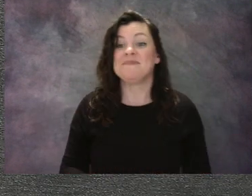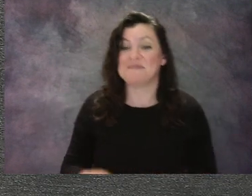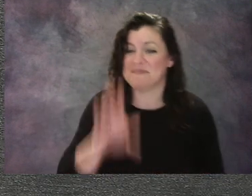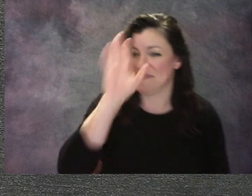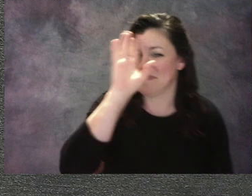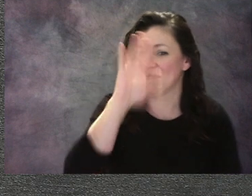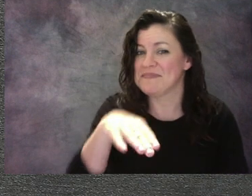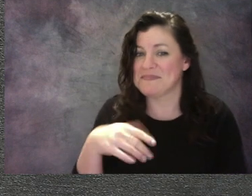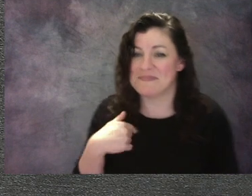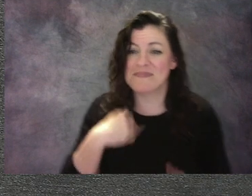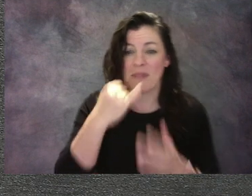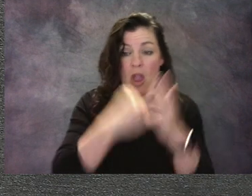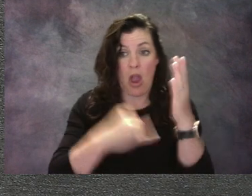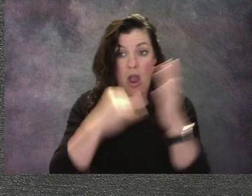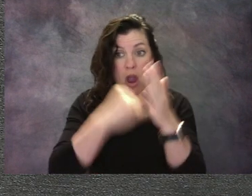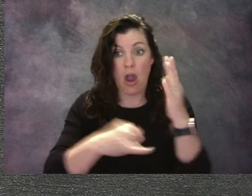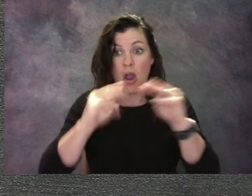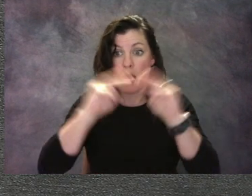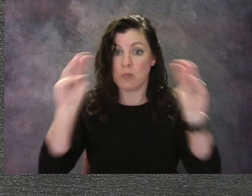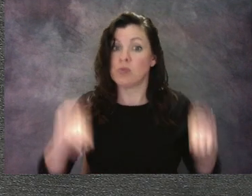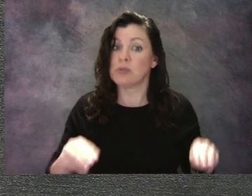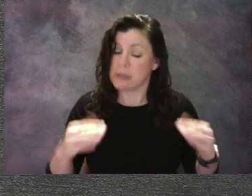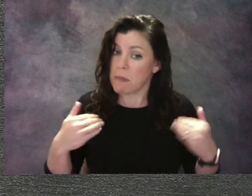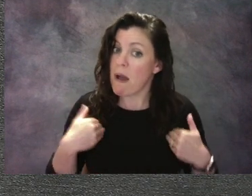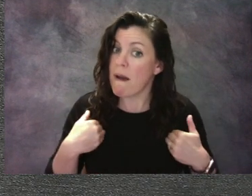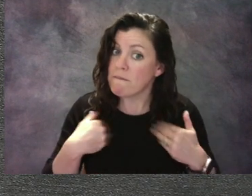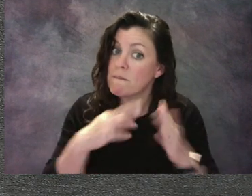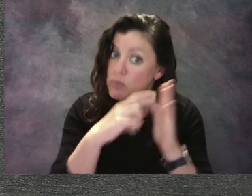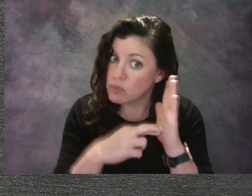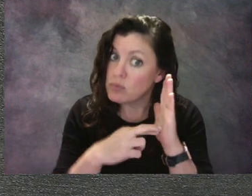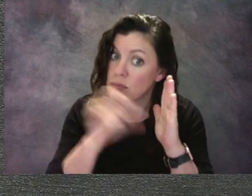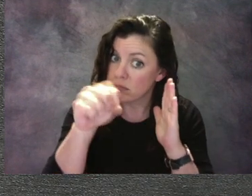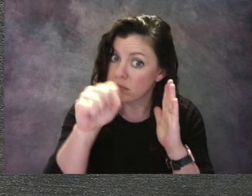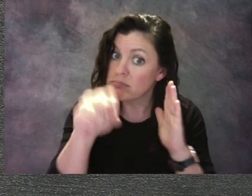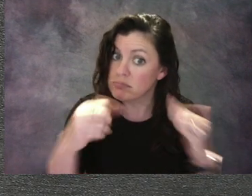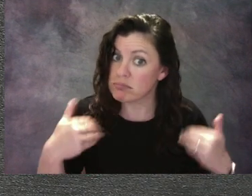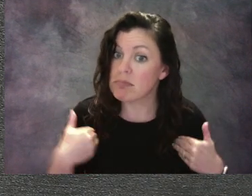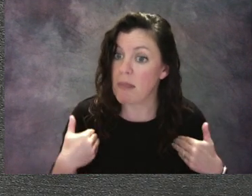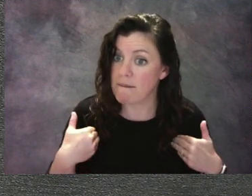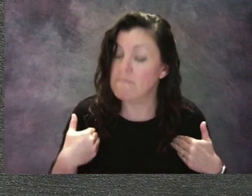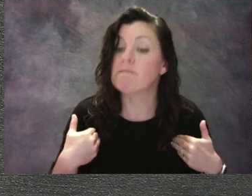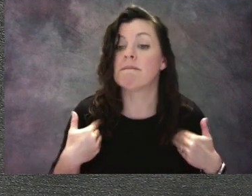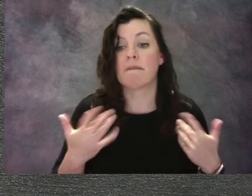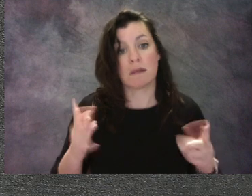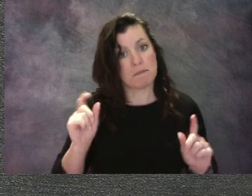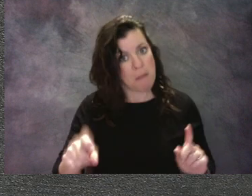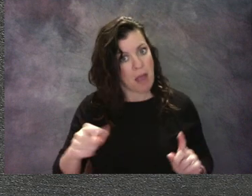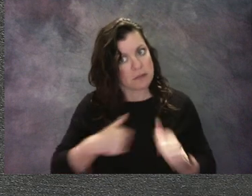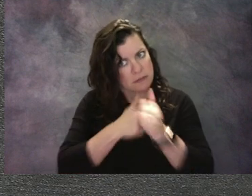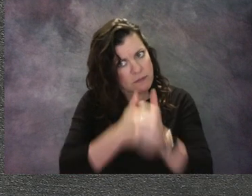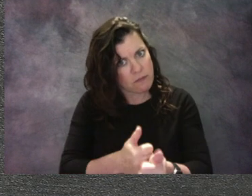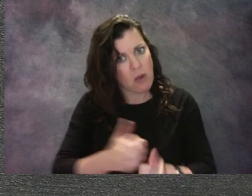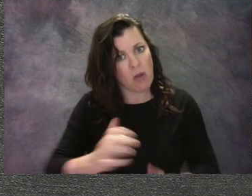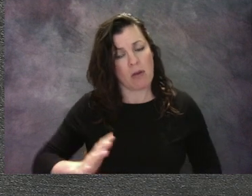before we continue looking at anything else. We're gonna have some museum manners. Now, when I say museum manners,